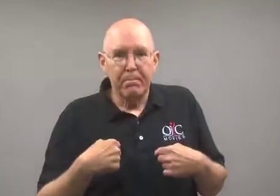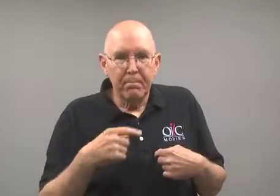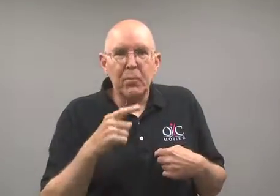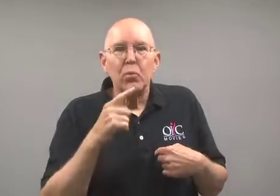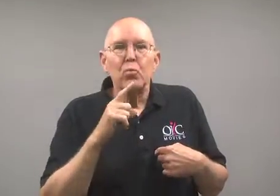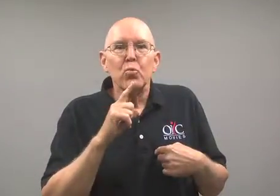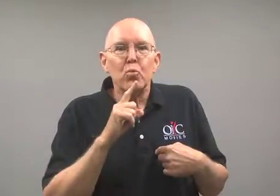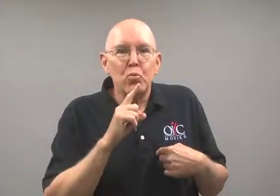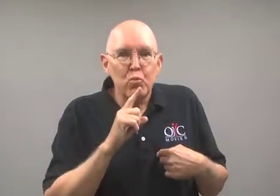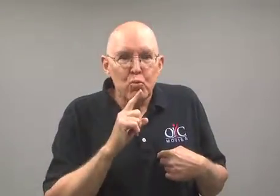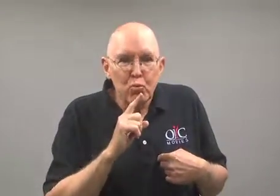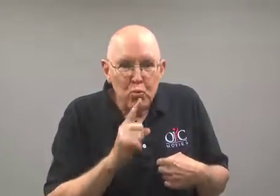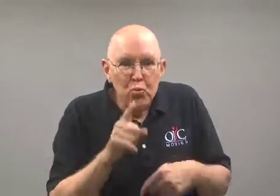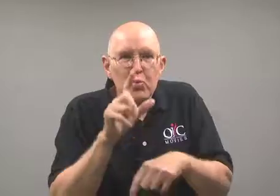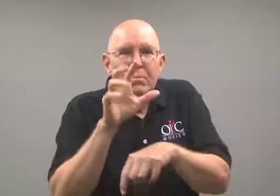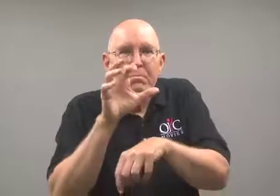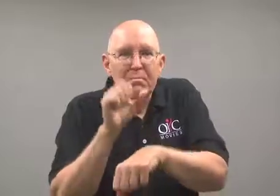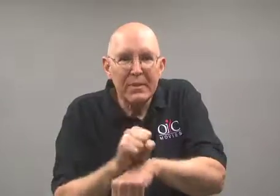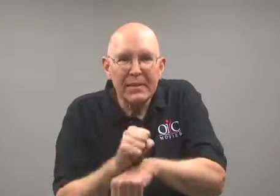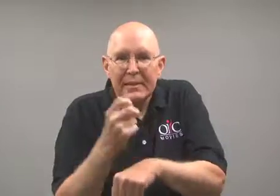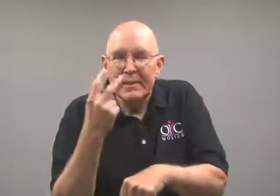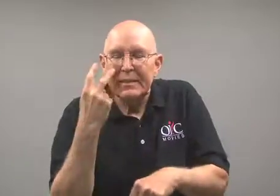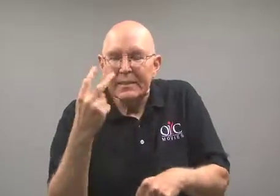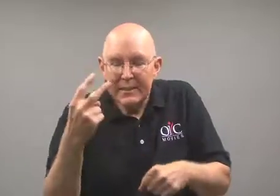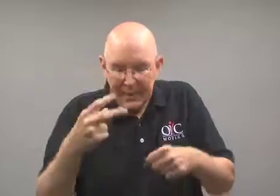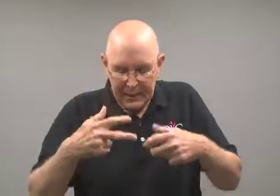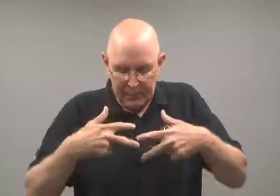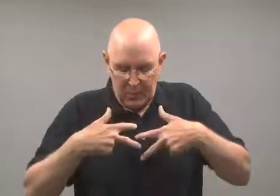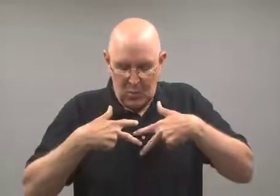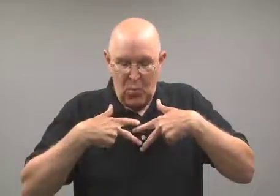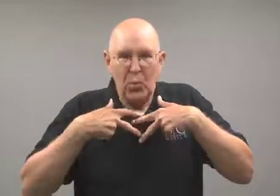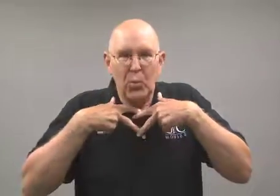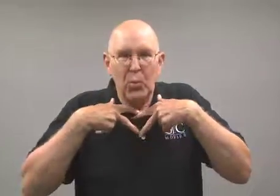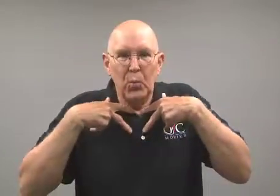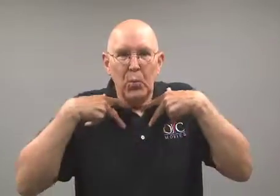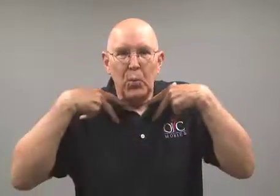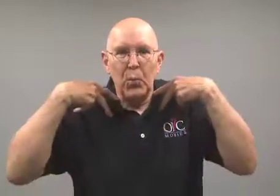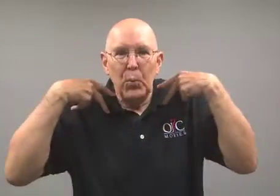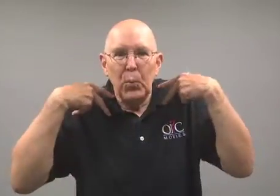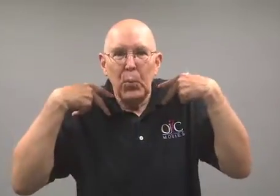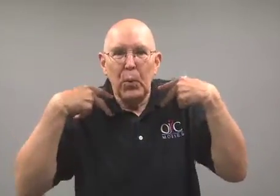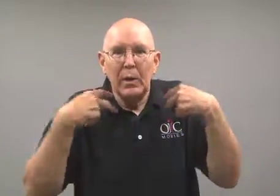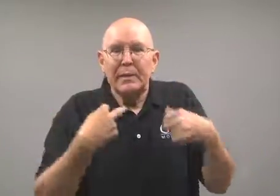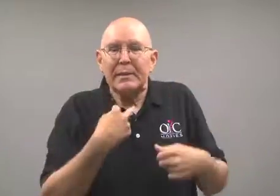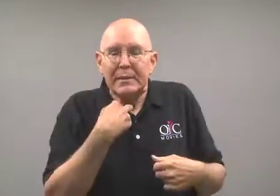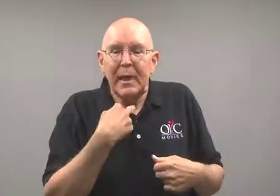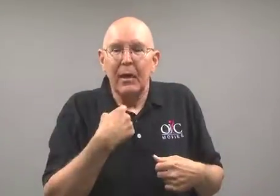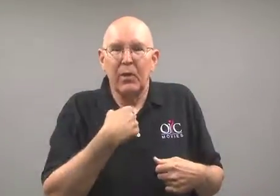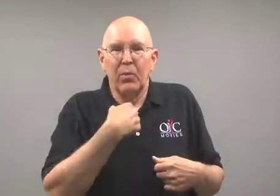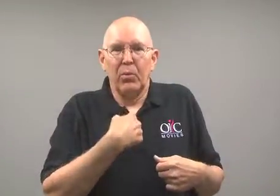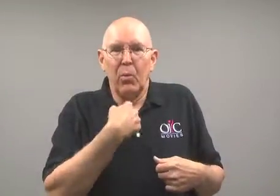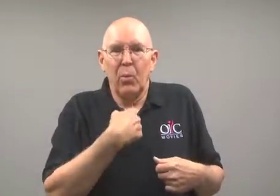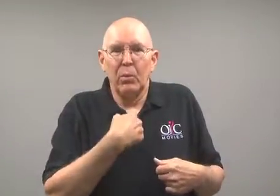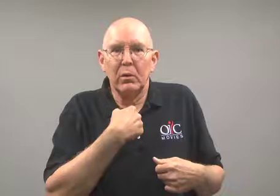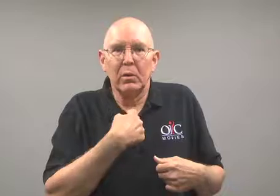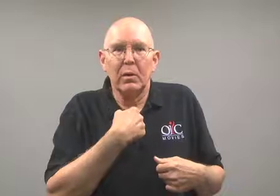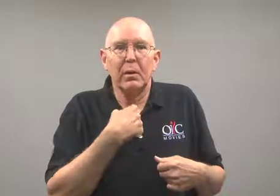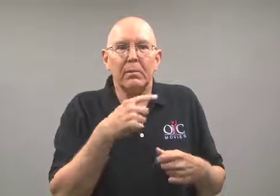The necklace was indeed stuck in his throat.